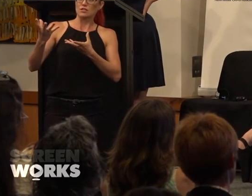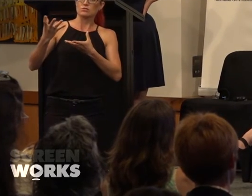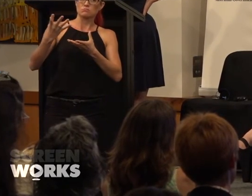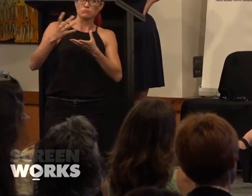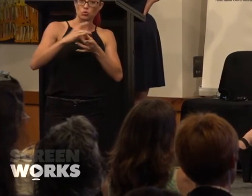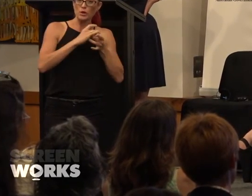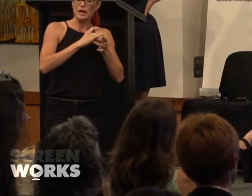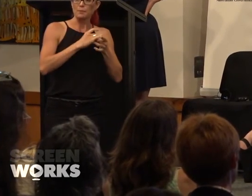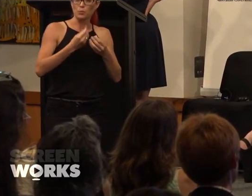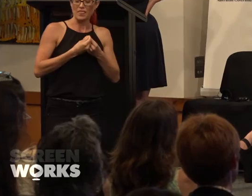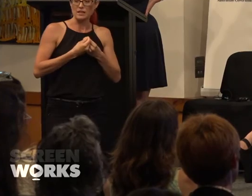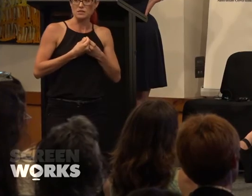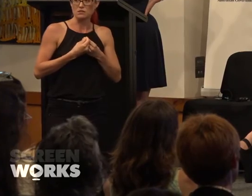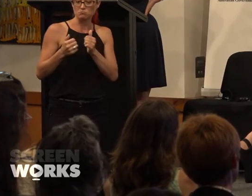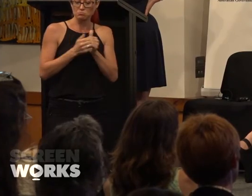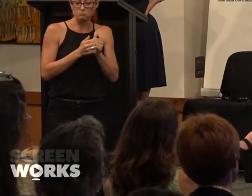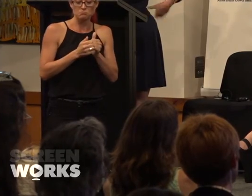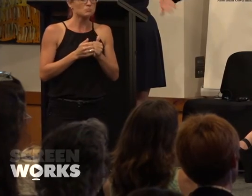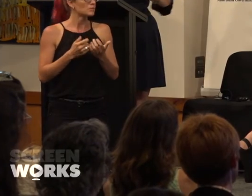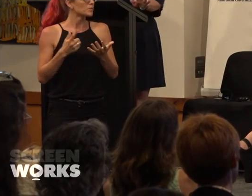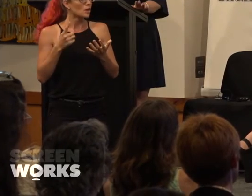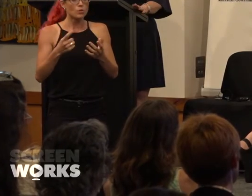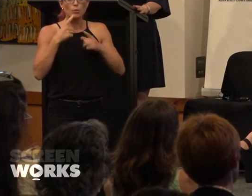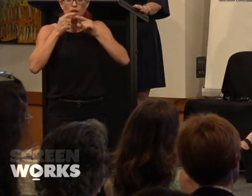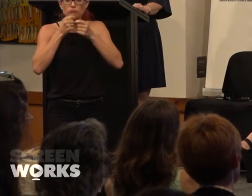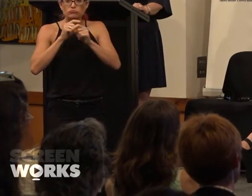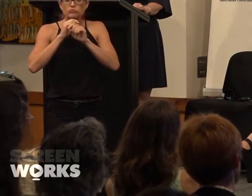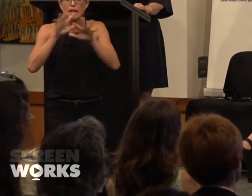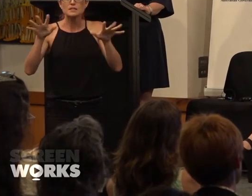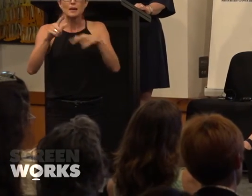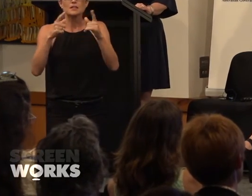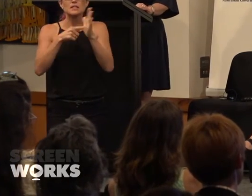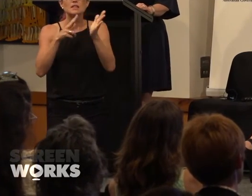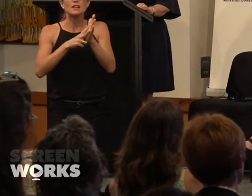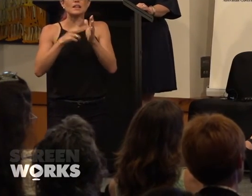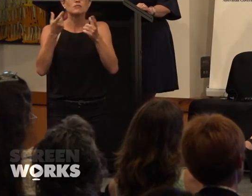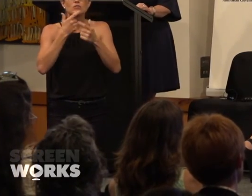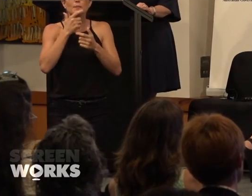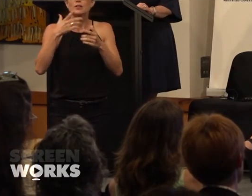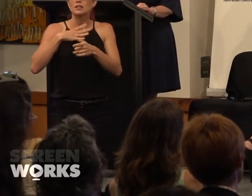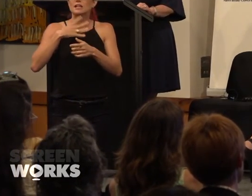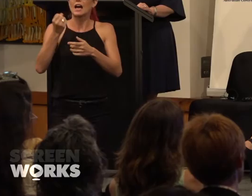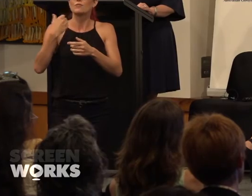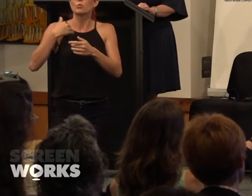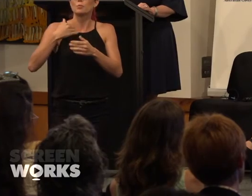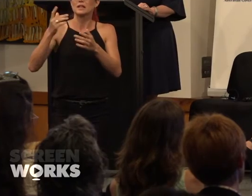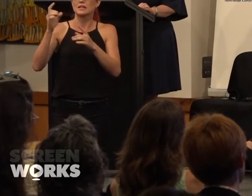When we do this, we put the thing out saying 'TV drama, unless you've got a female in a creative role, you're not getting money'. They kind of went